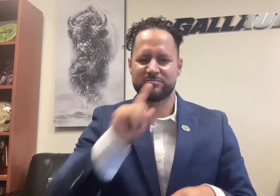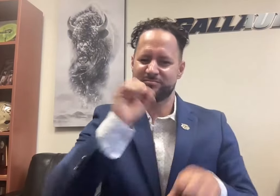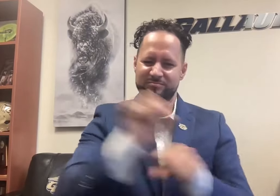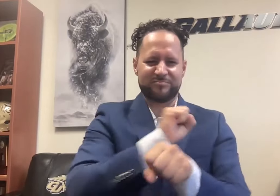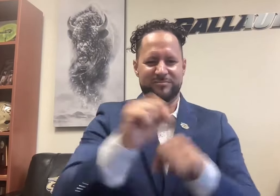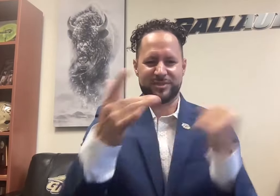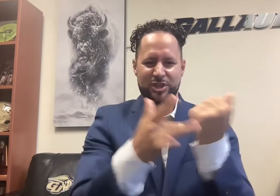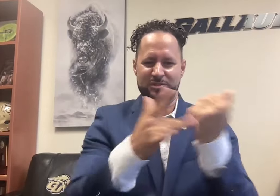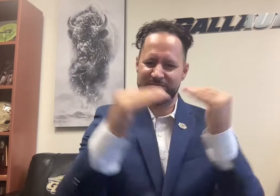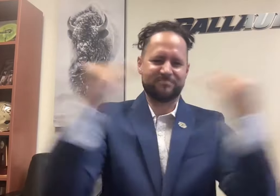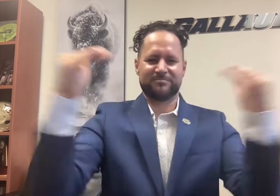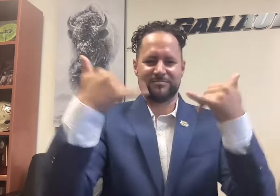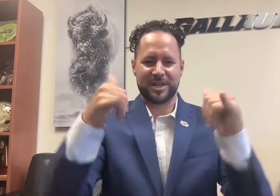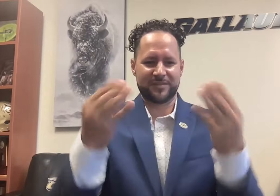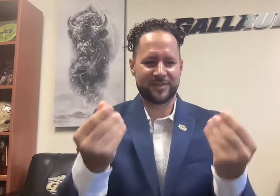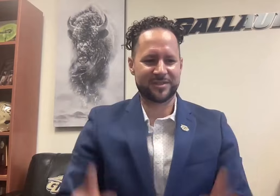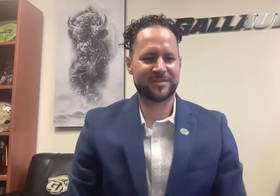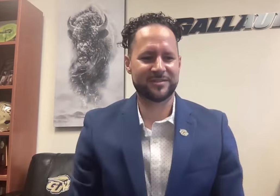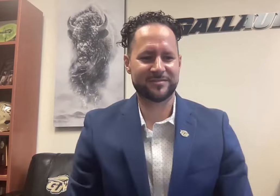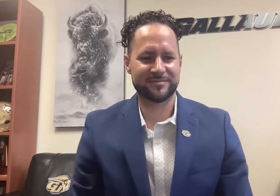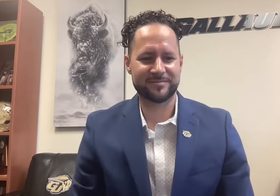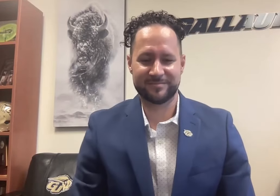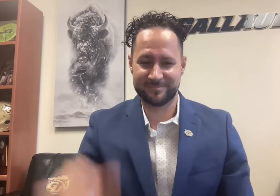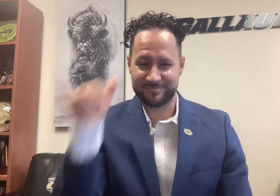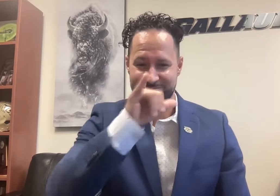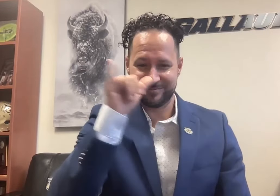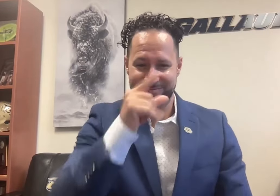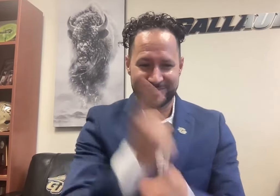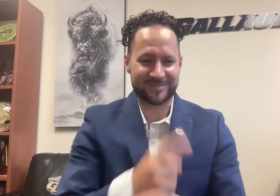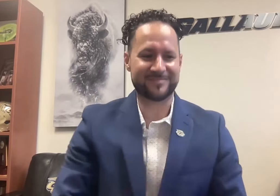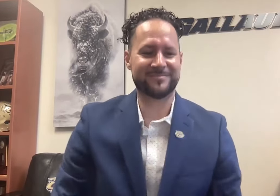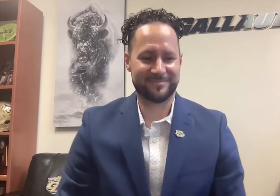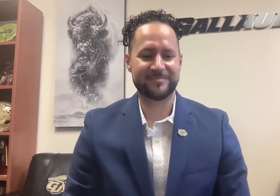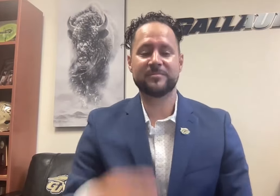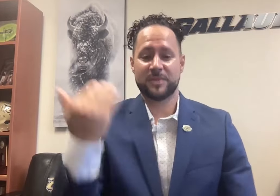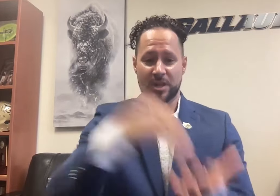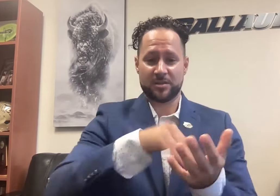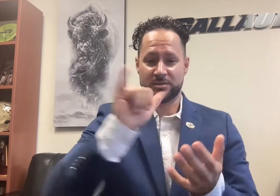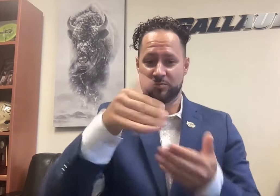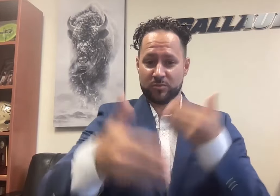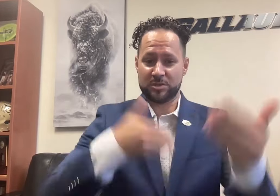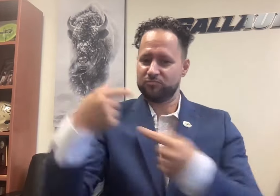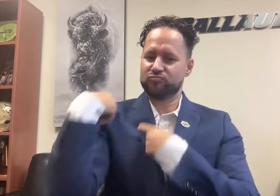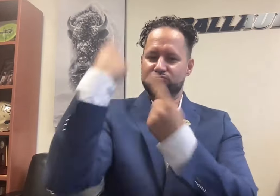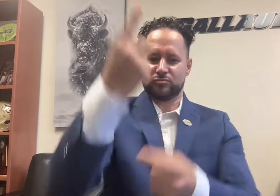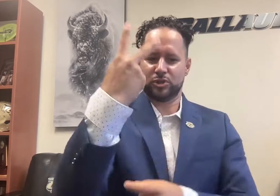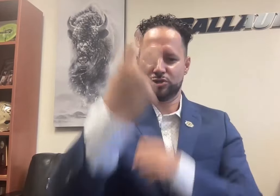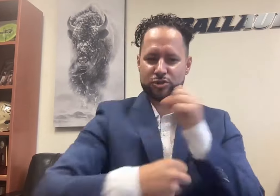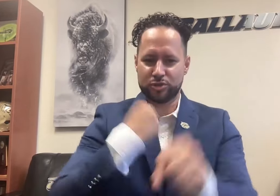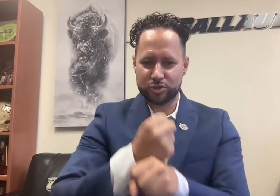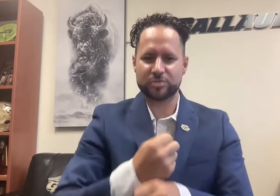This technology truly levels the playing field. How awesome is that? Again, this process took two years.